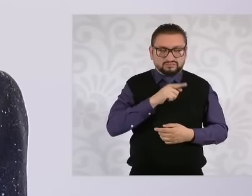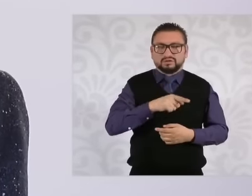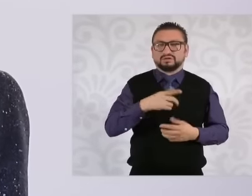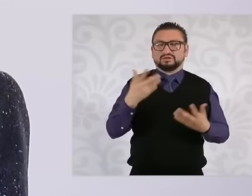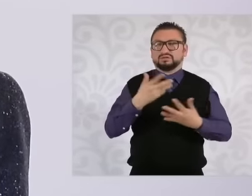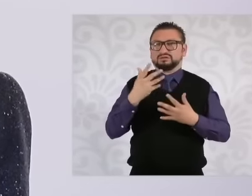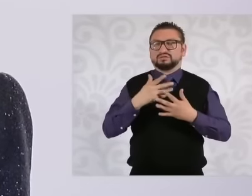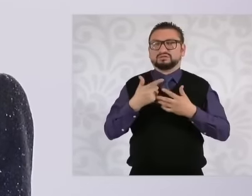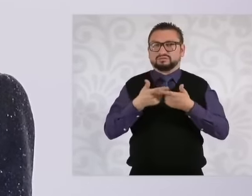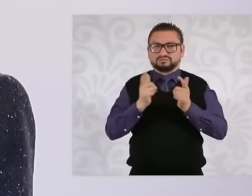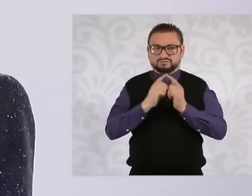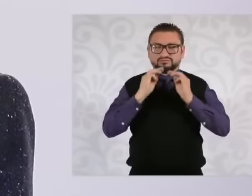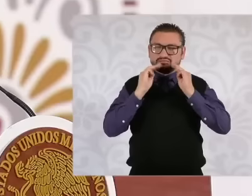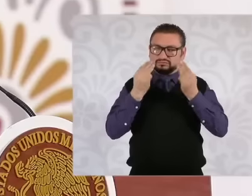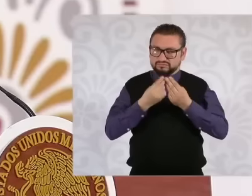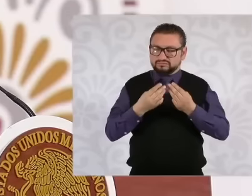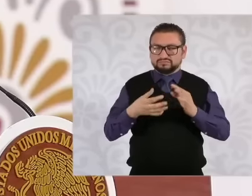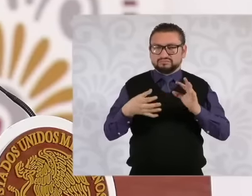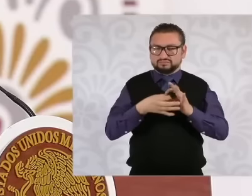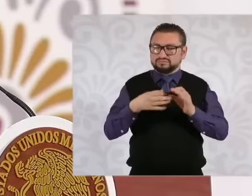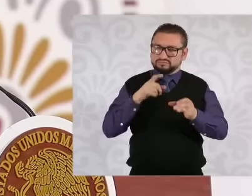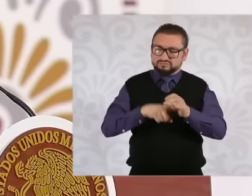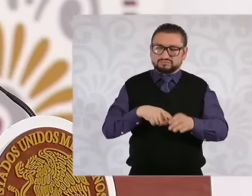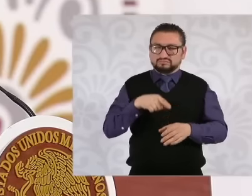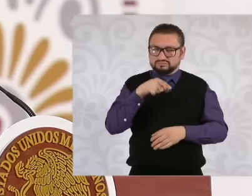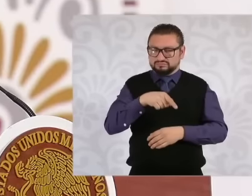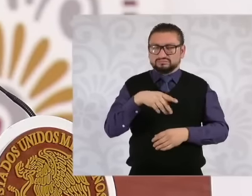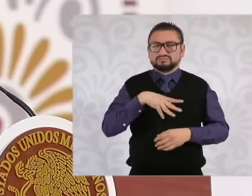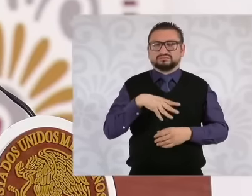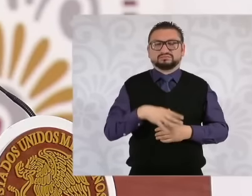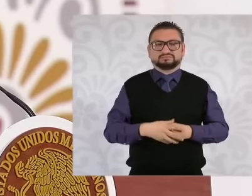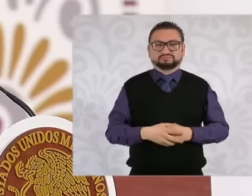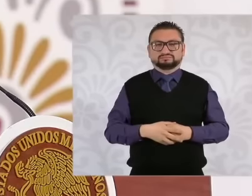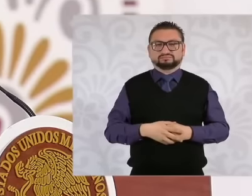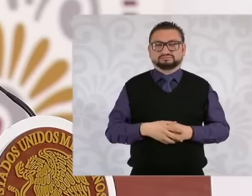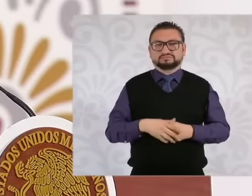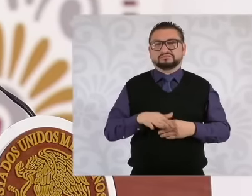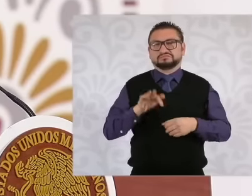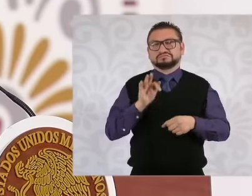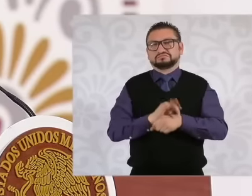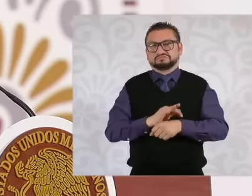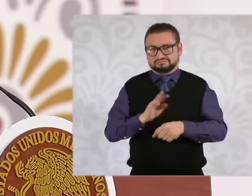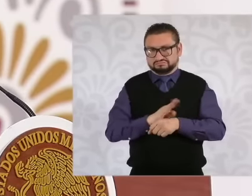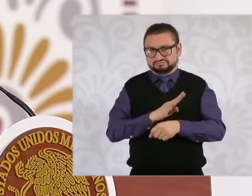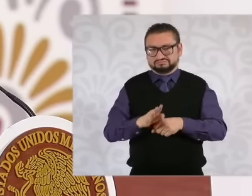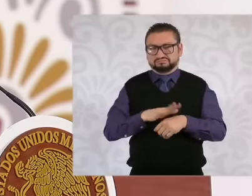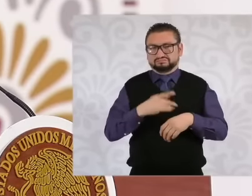trafficking and the benefits he had from being linked to